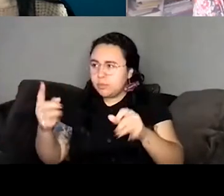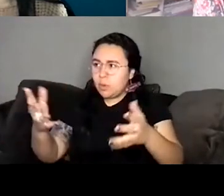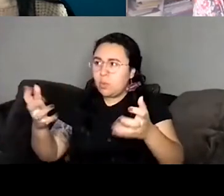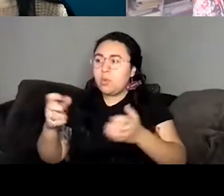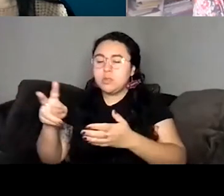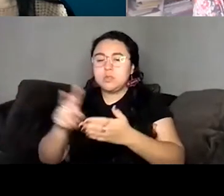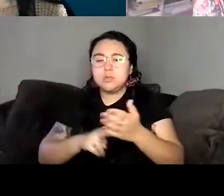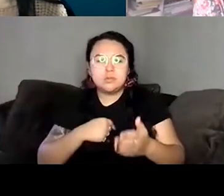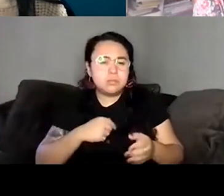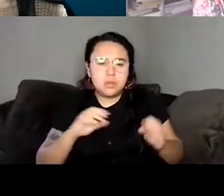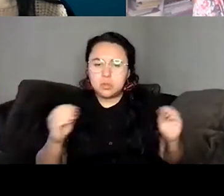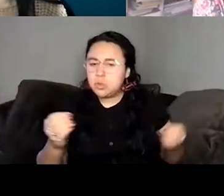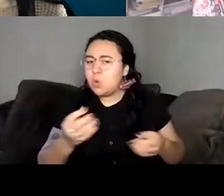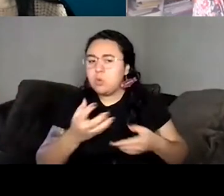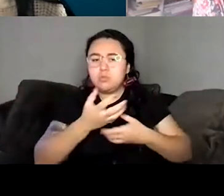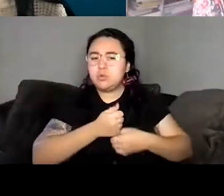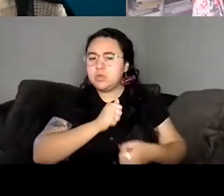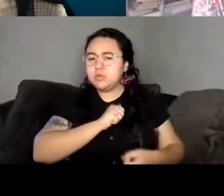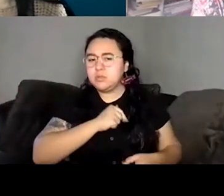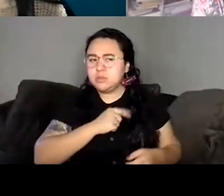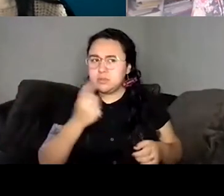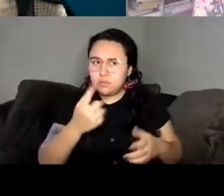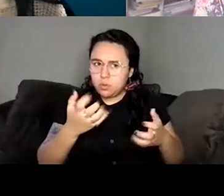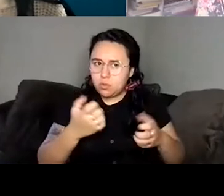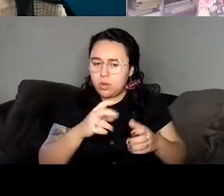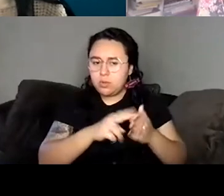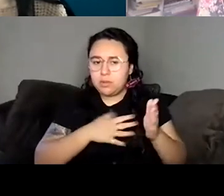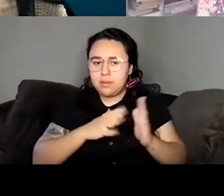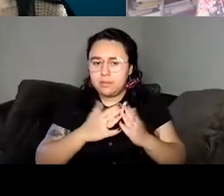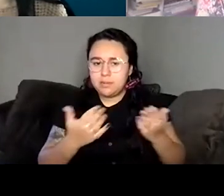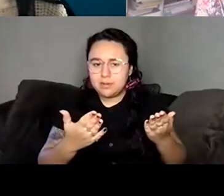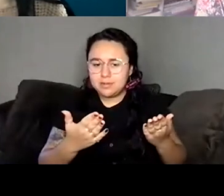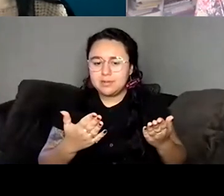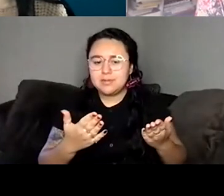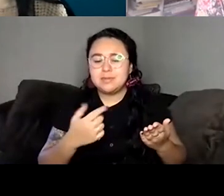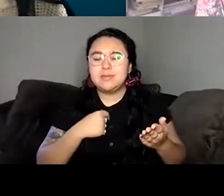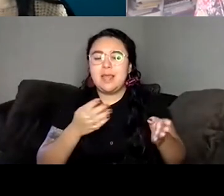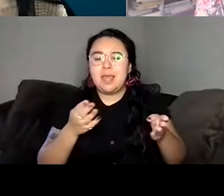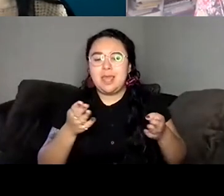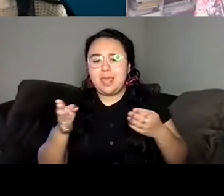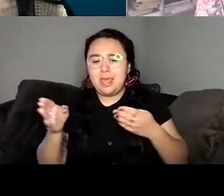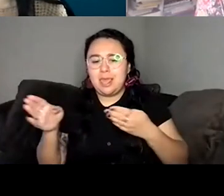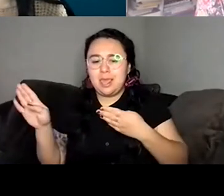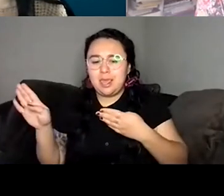want to read it. And I mean, I really did write like other timelines, you know, like